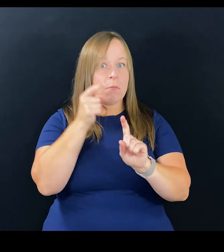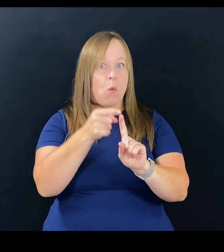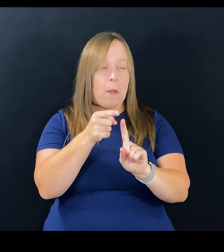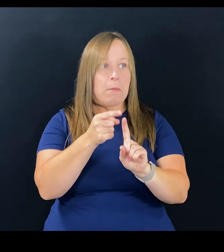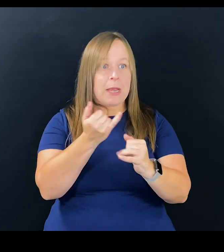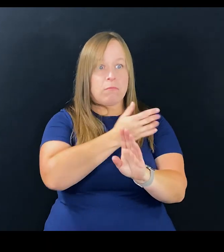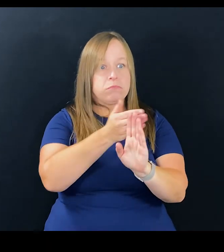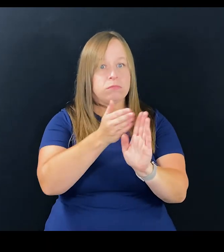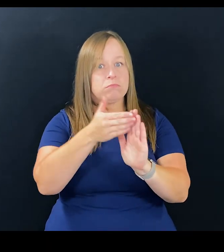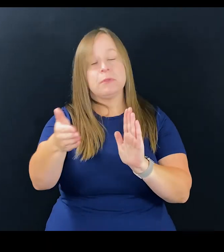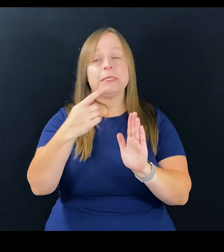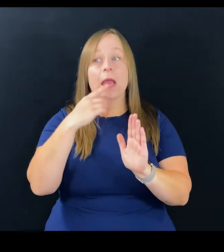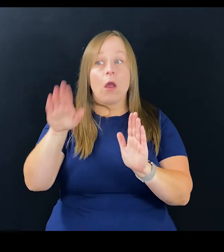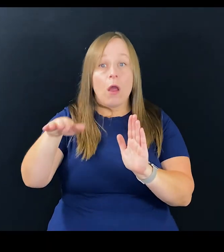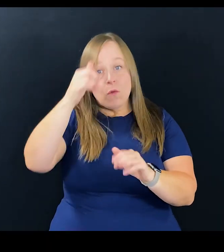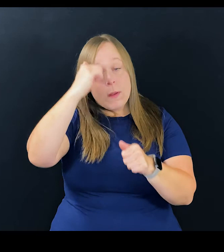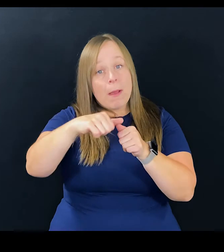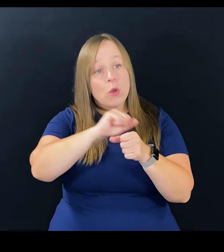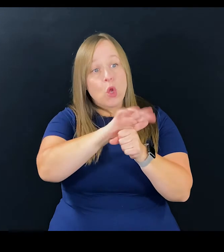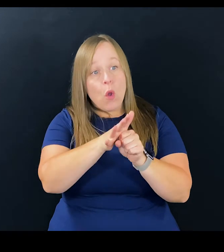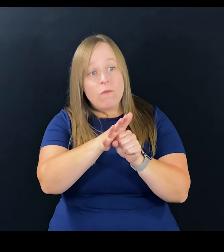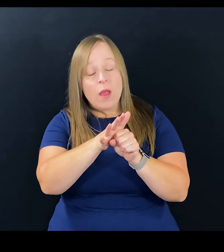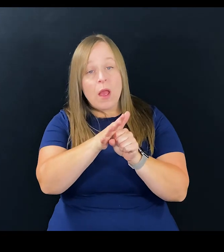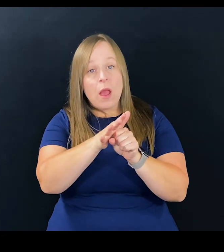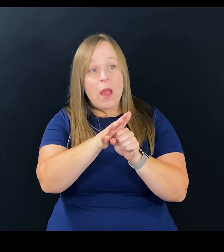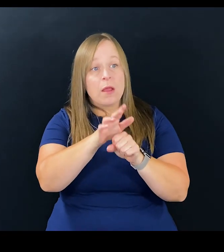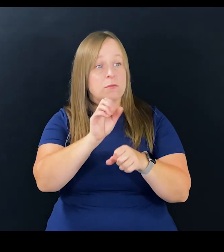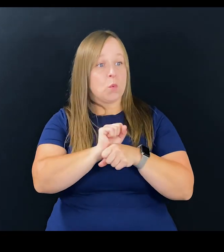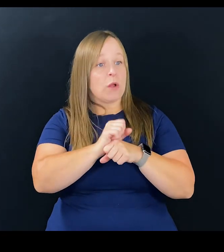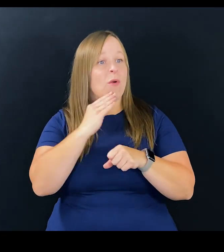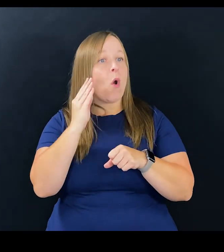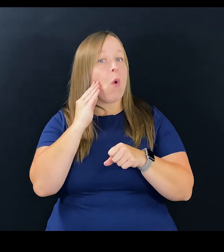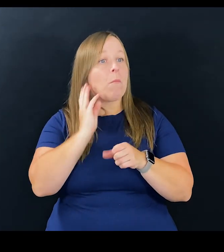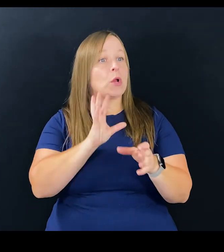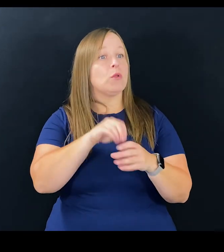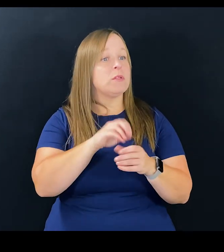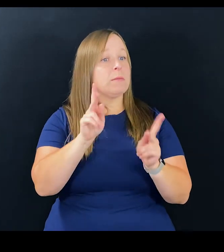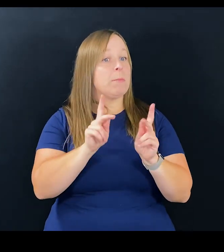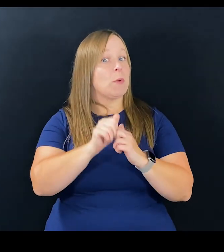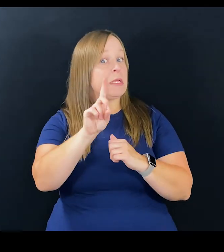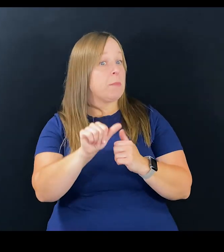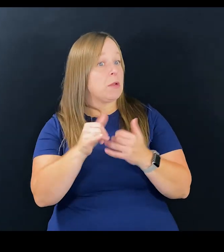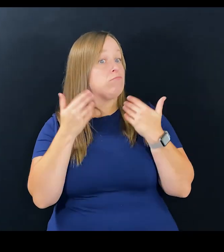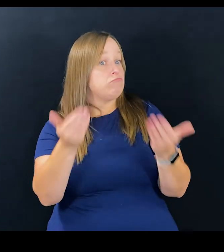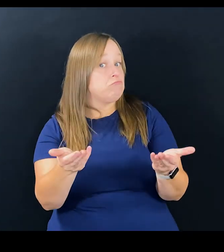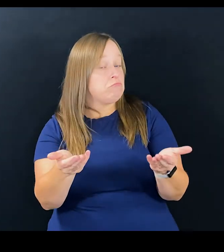So we're at this point where we can say, hey, remember, during COVID when we worked virtually, we can do that and be more inclusive for people